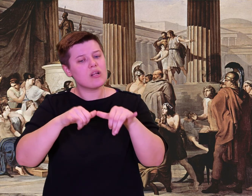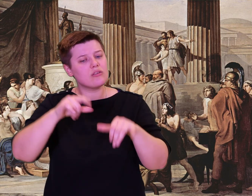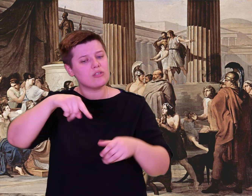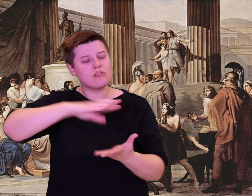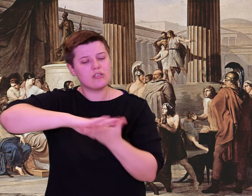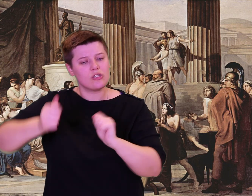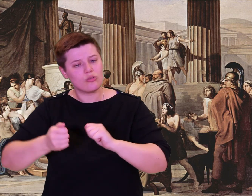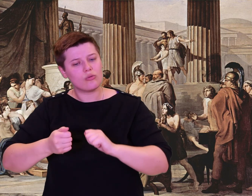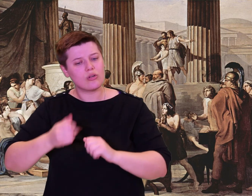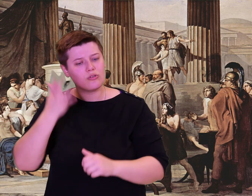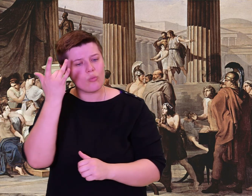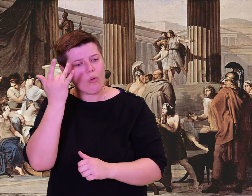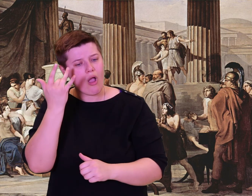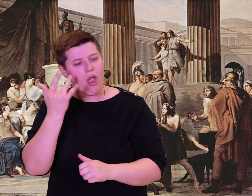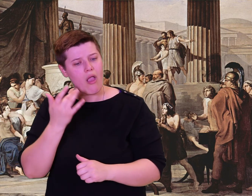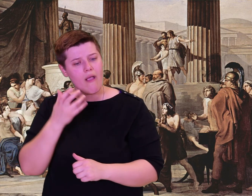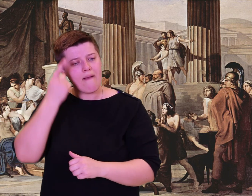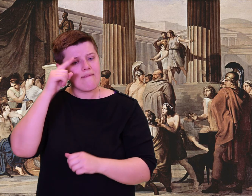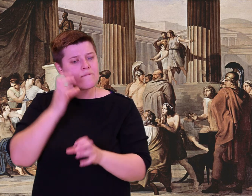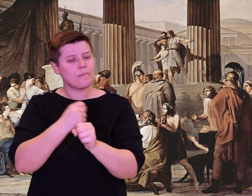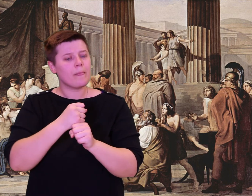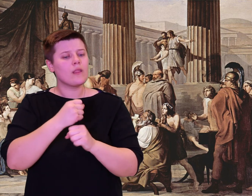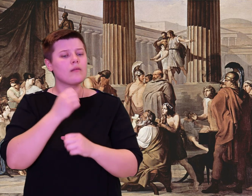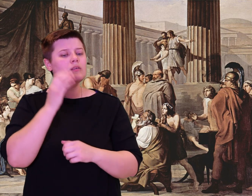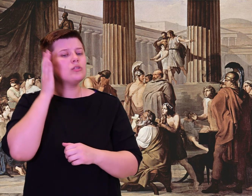him sing what happened to the Greeks at Troy.